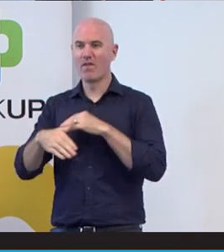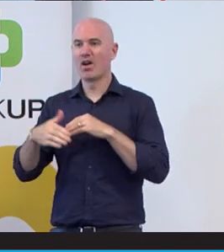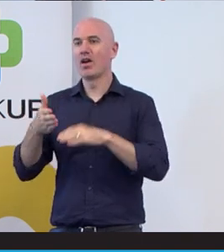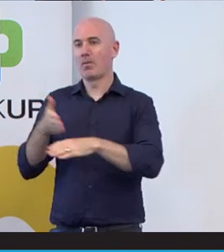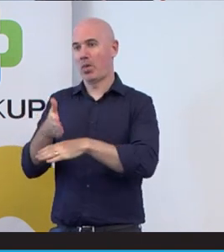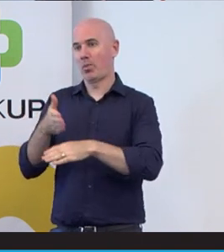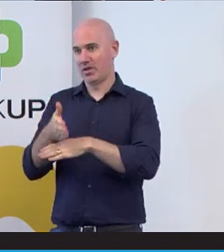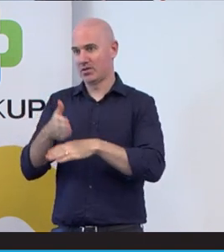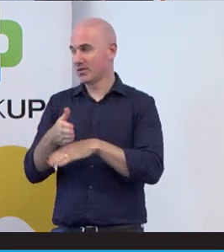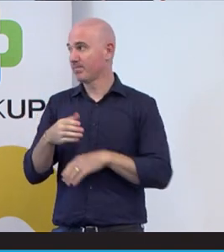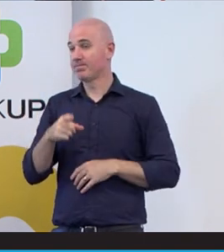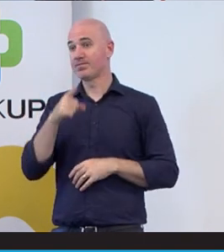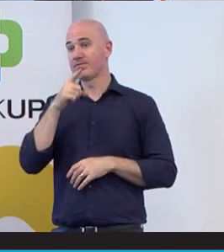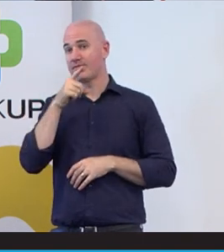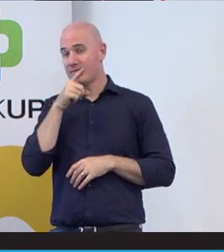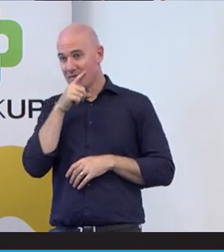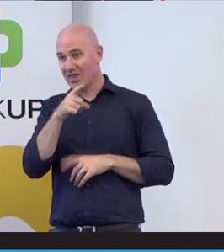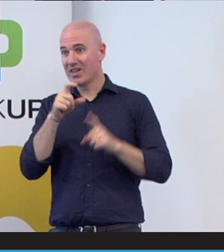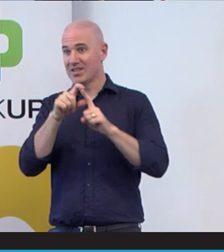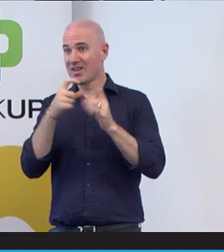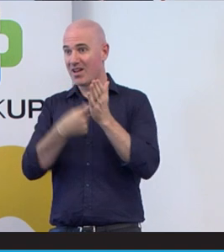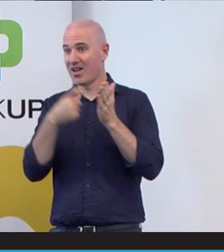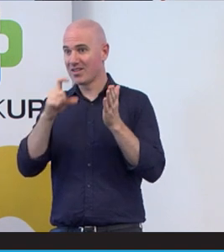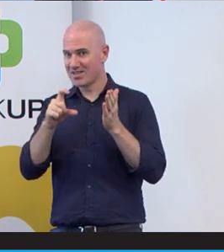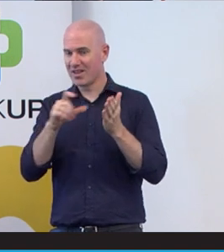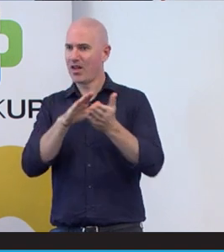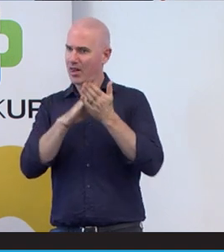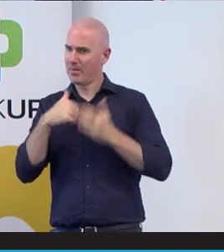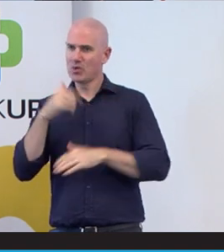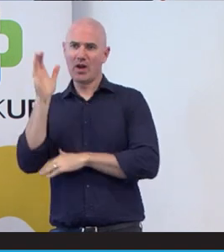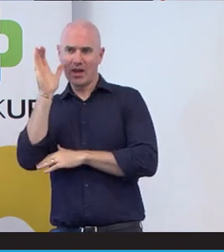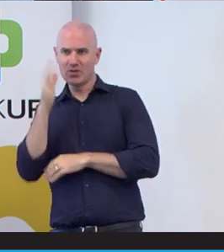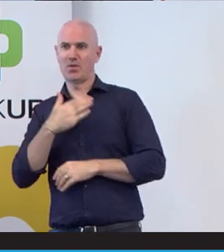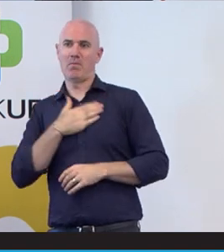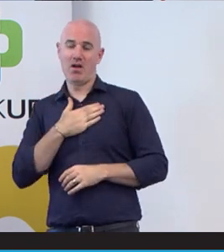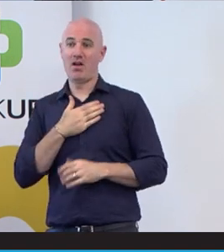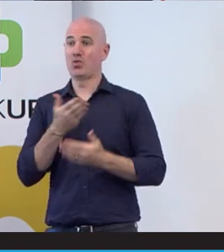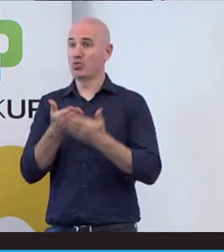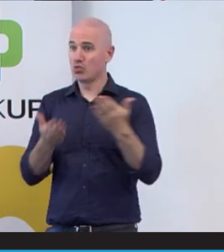Royal Commission have helped me hear My story give opportunity to hear people with disability.